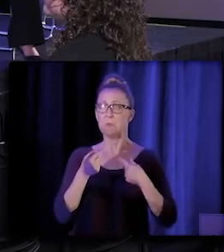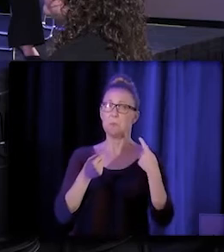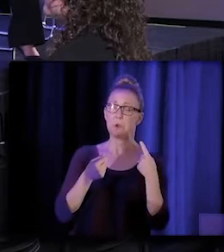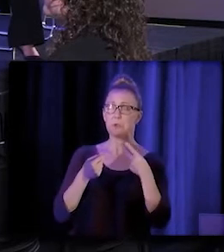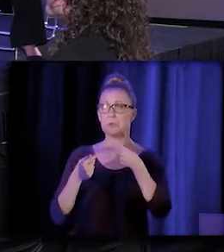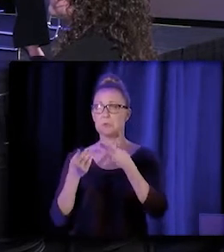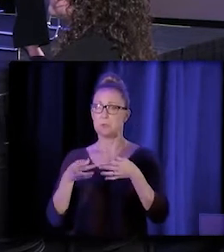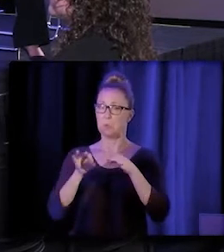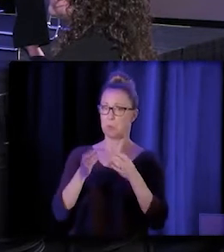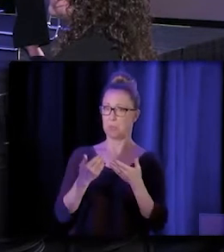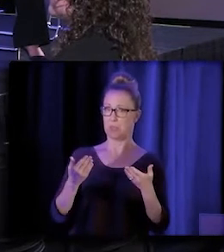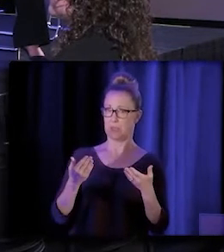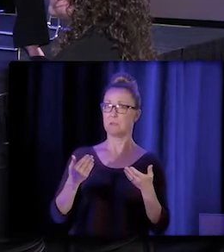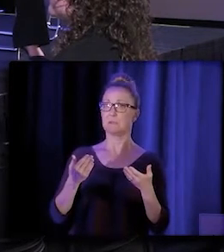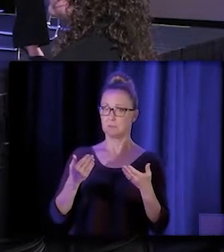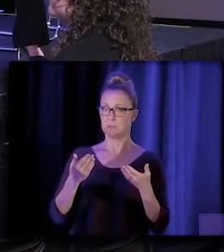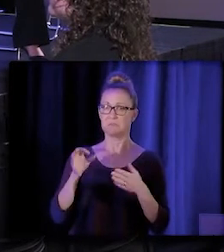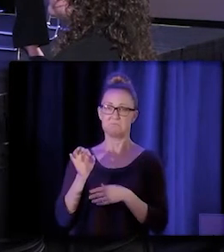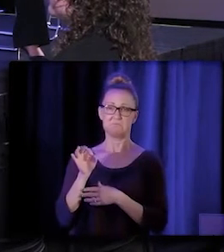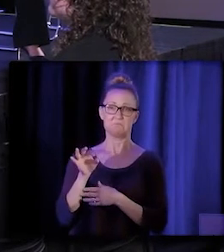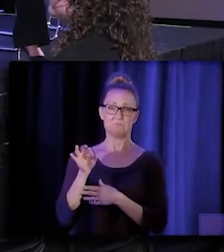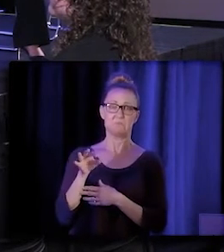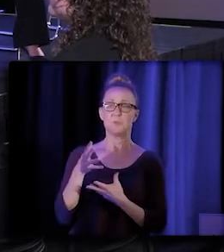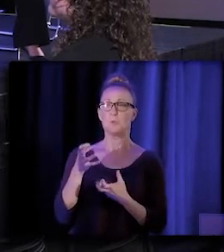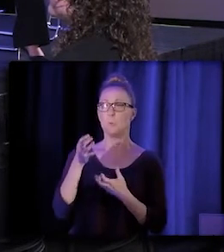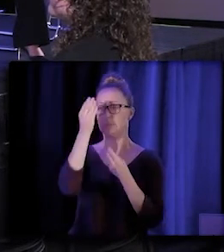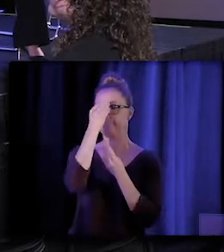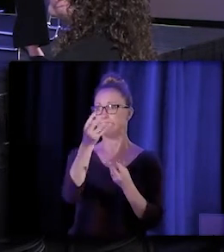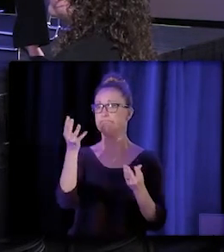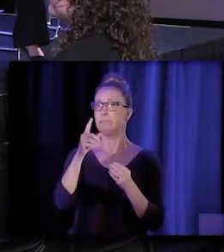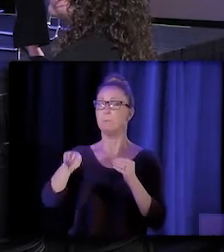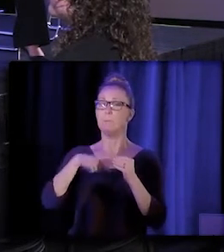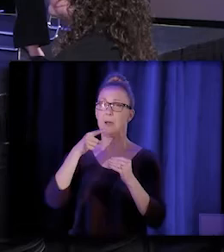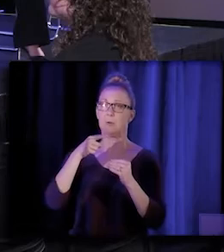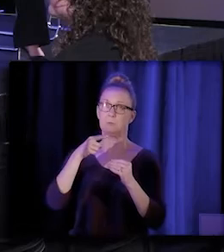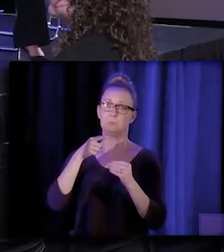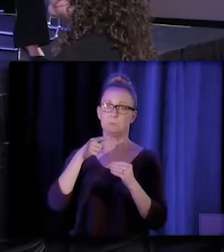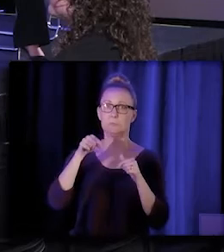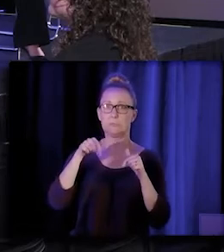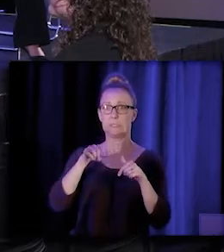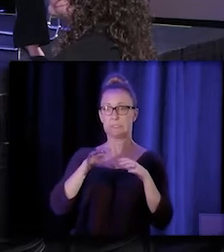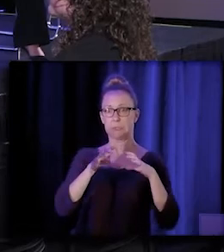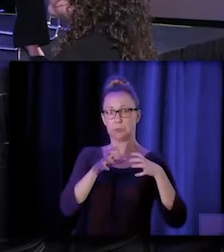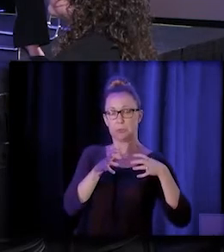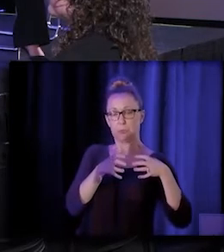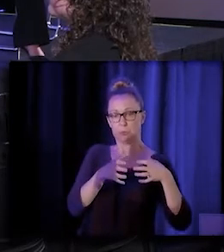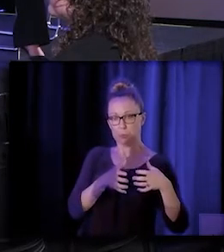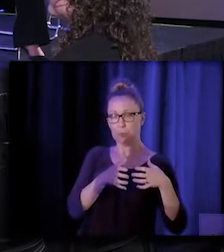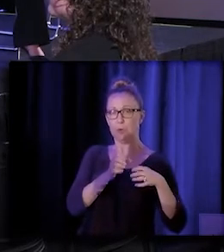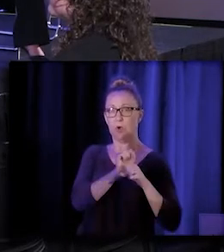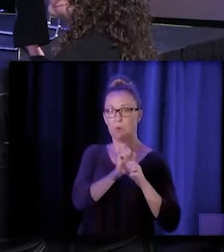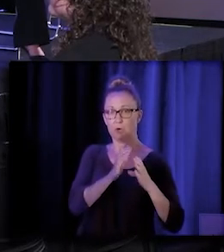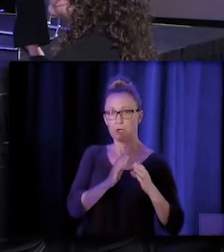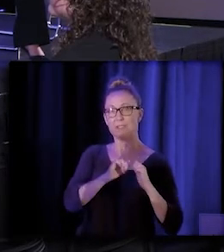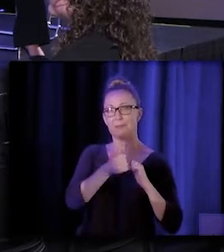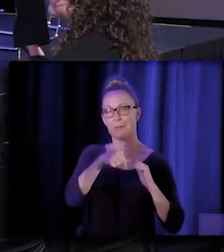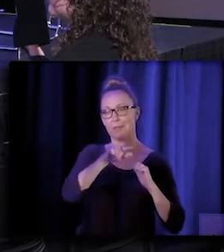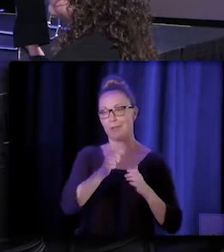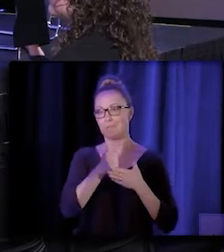that you want everybody to know about the role that this workforce can play in improving the health of the people of California.